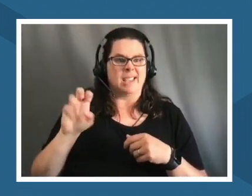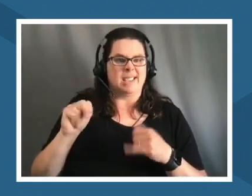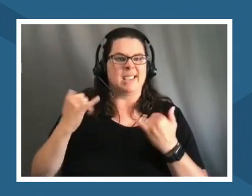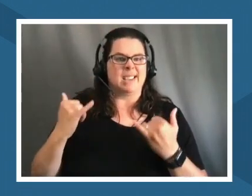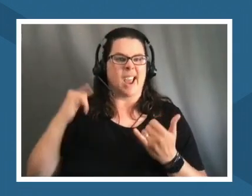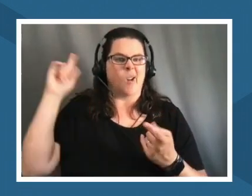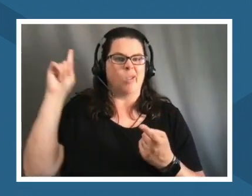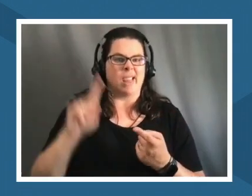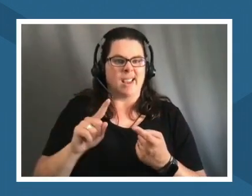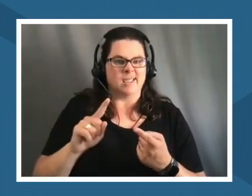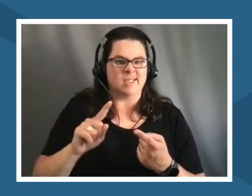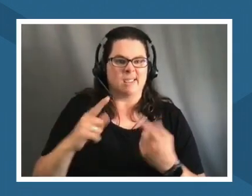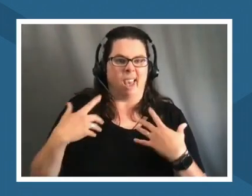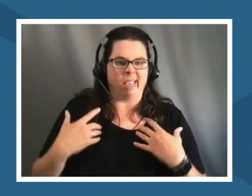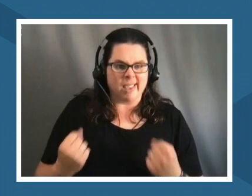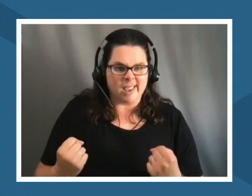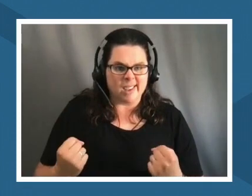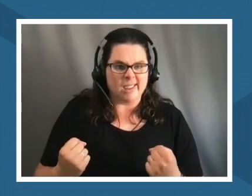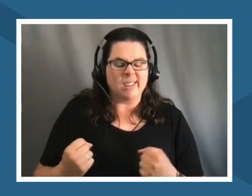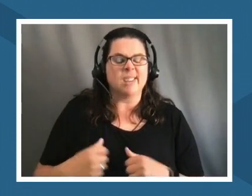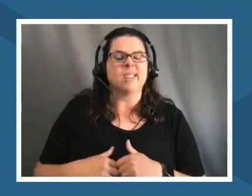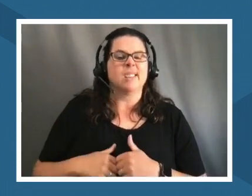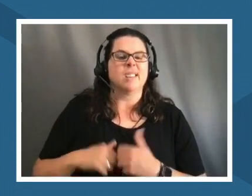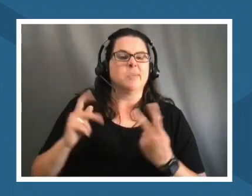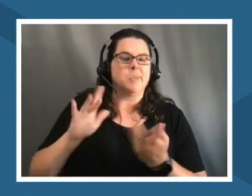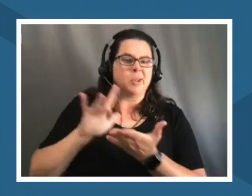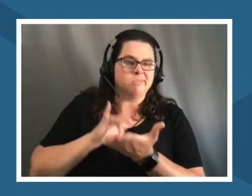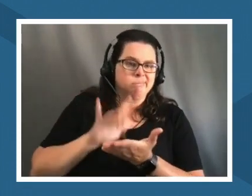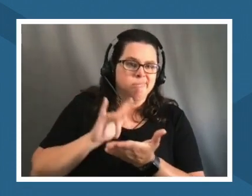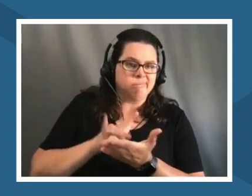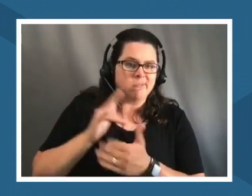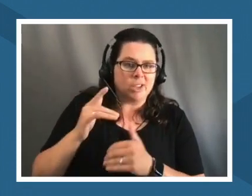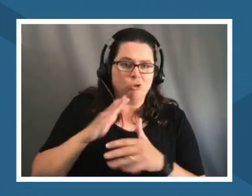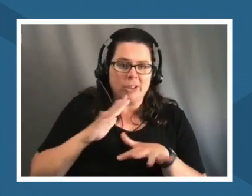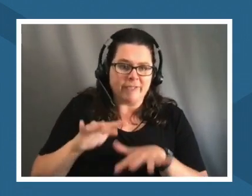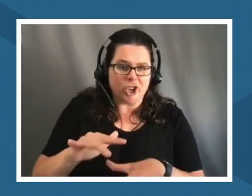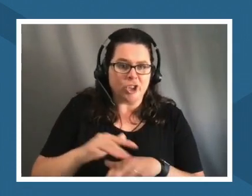and so they were really asking those